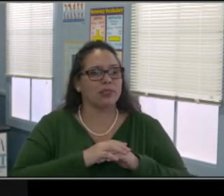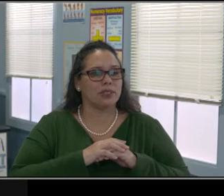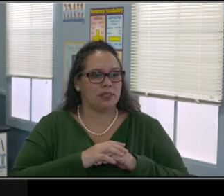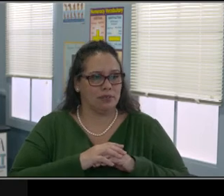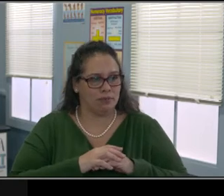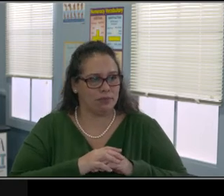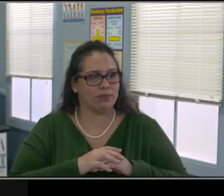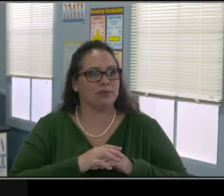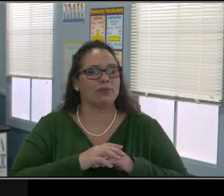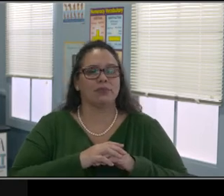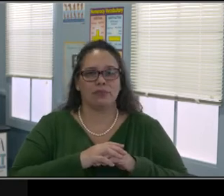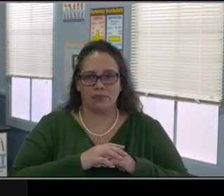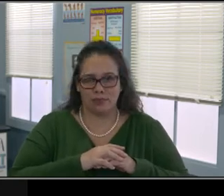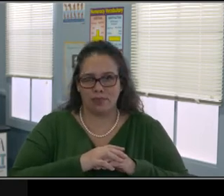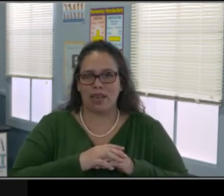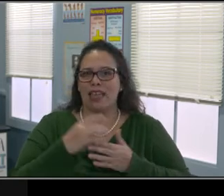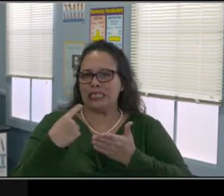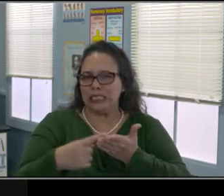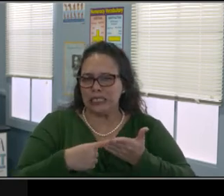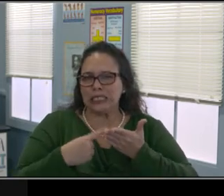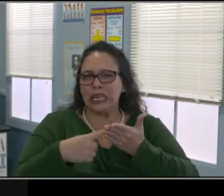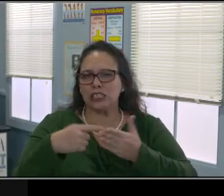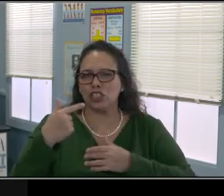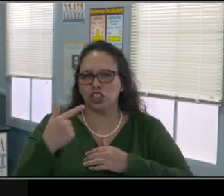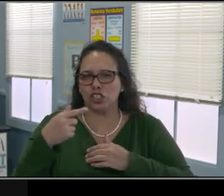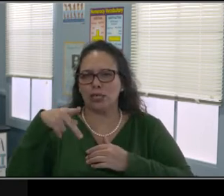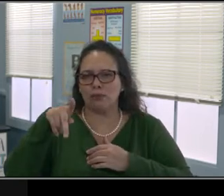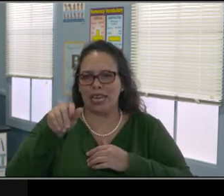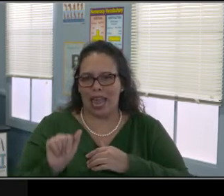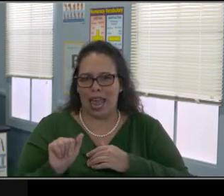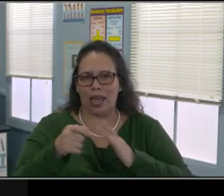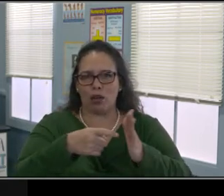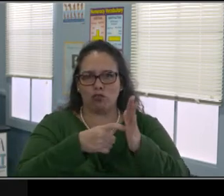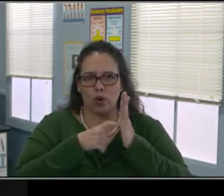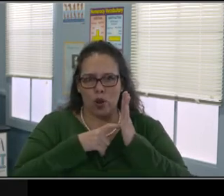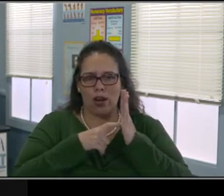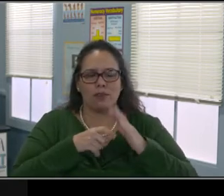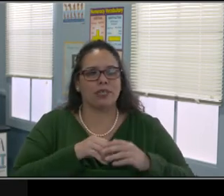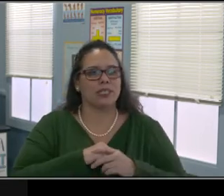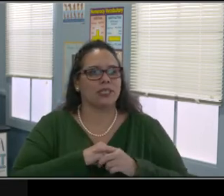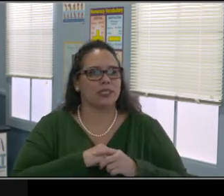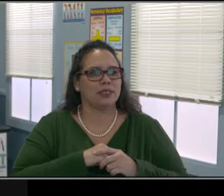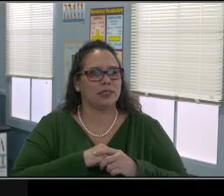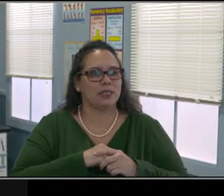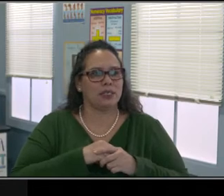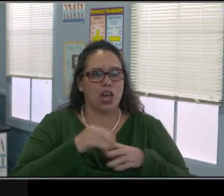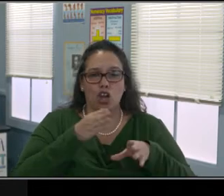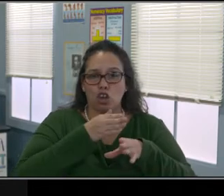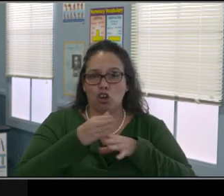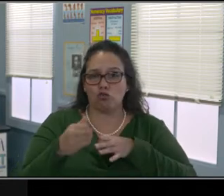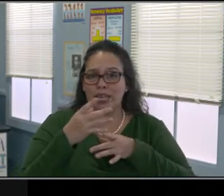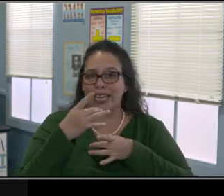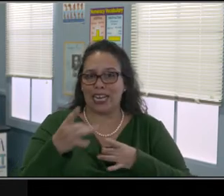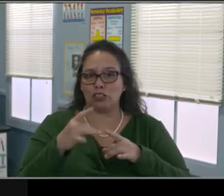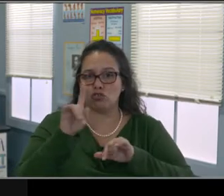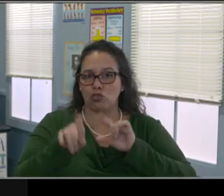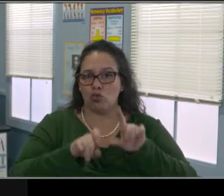have pretty much every special day class program but our smaller thematic schools do not